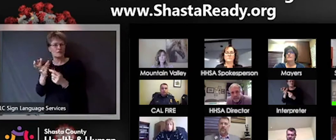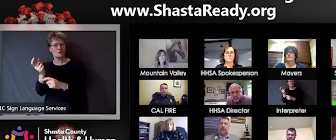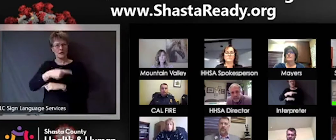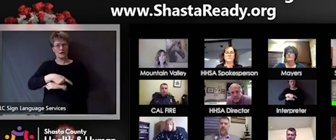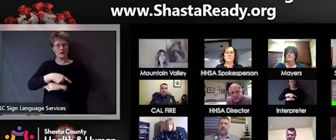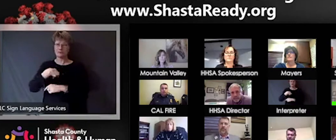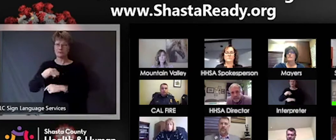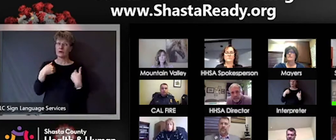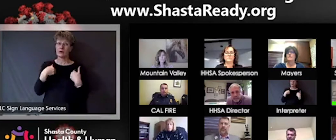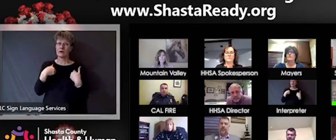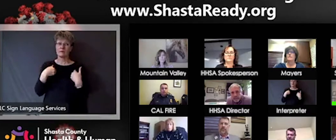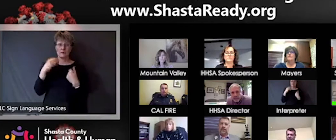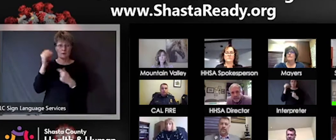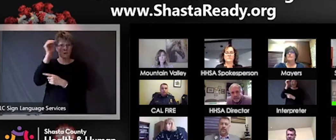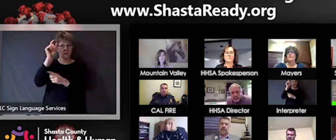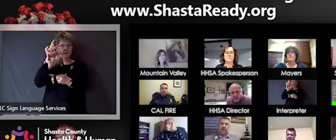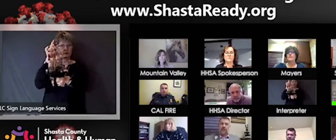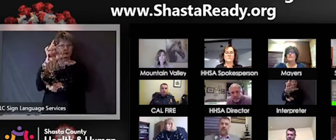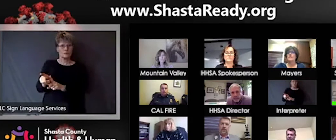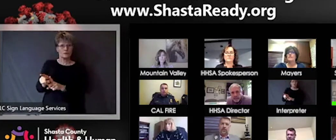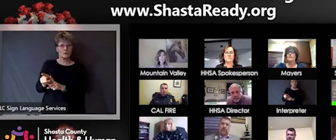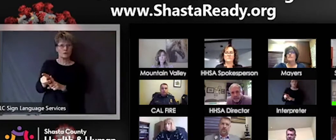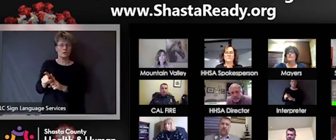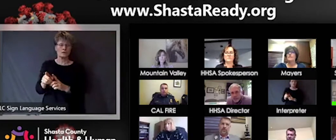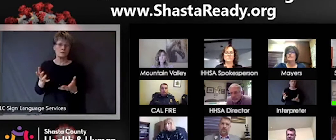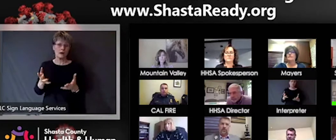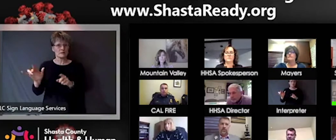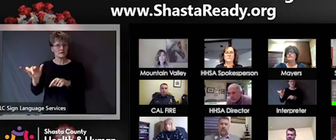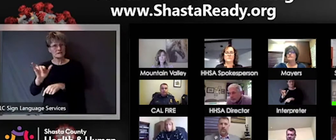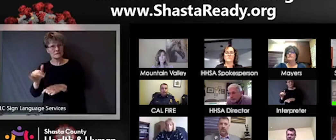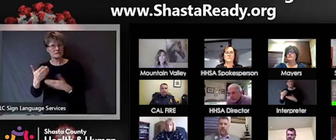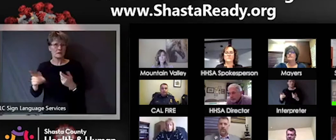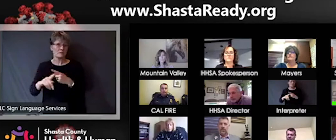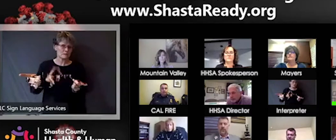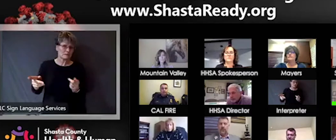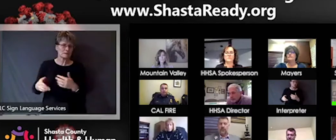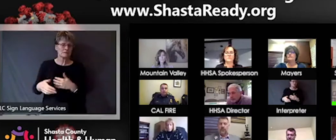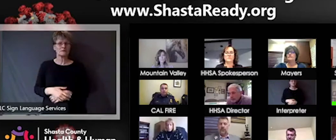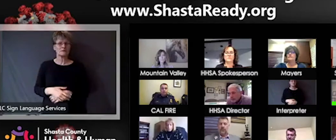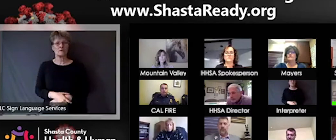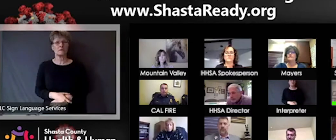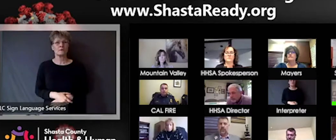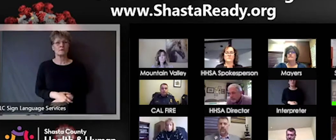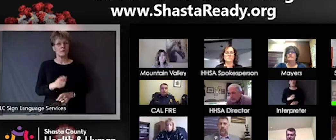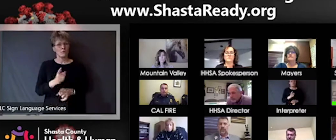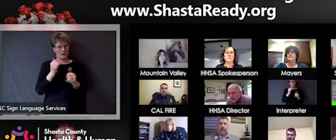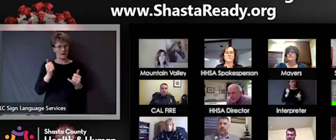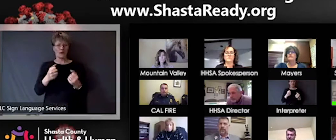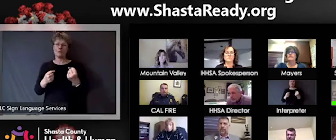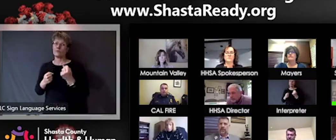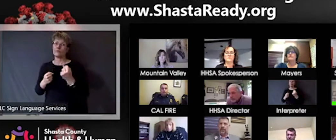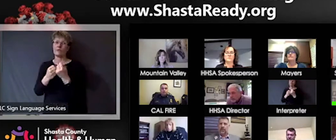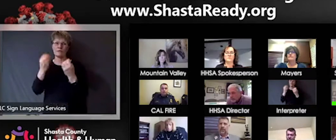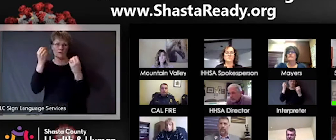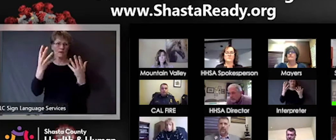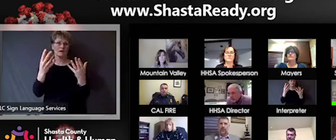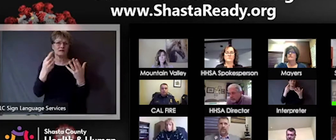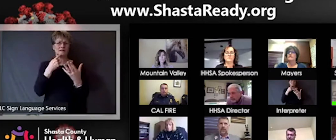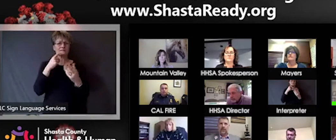think then at that point I really want to make sure that we're really promoting that information and helping people to understand what they can do for